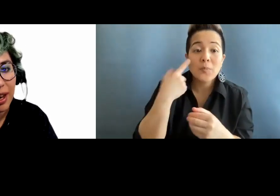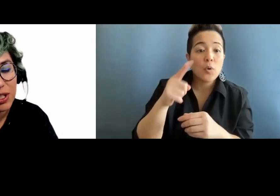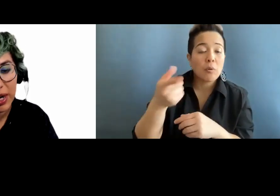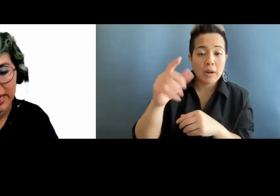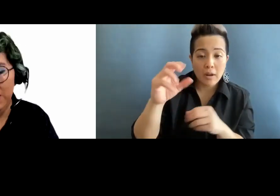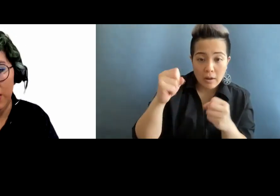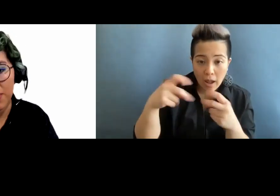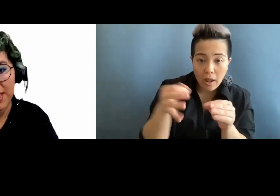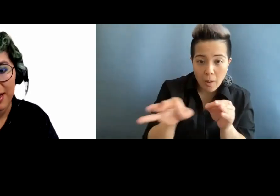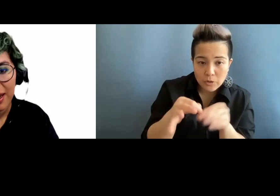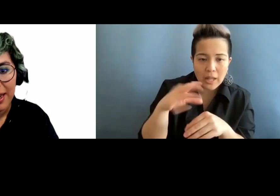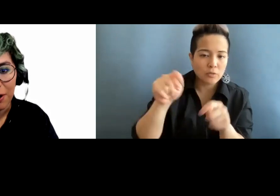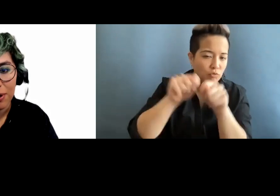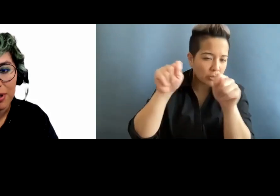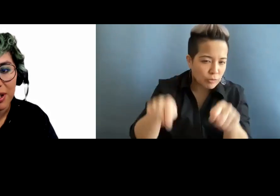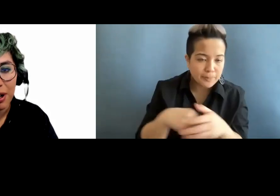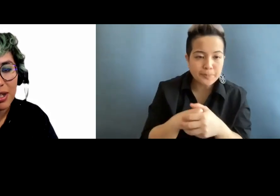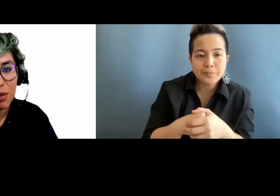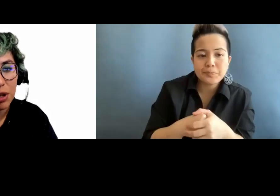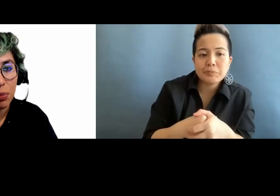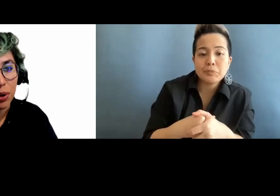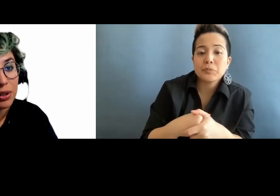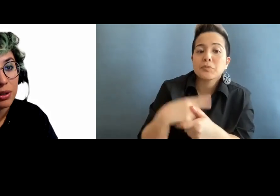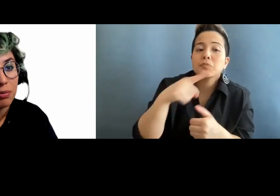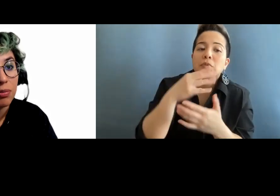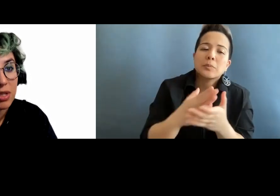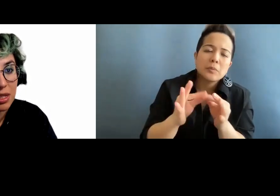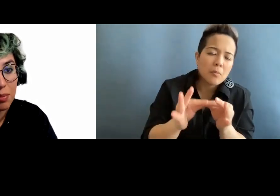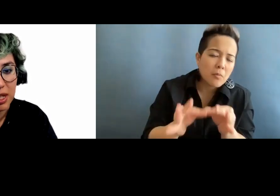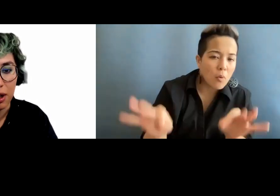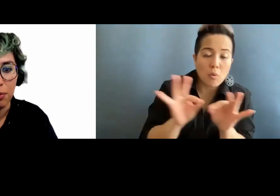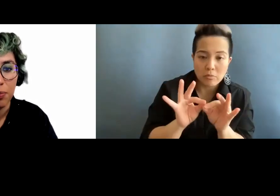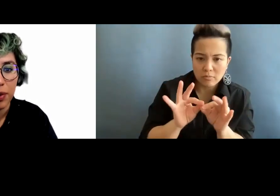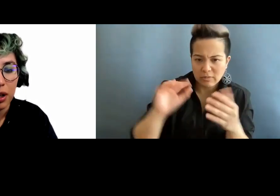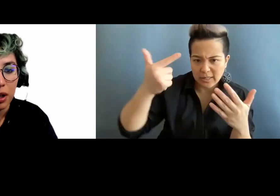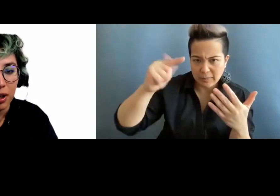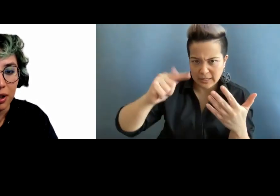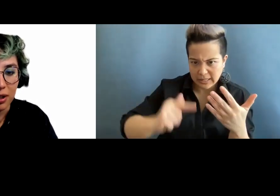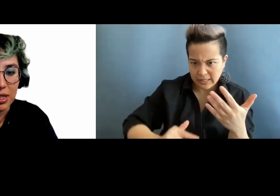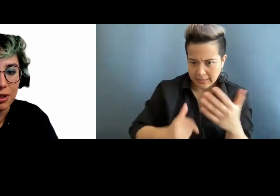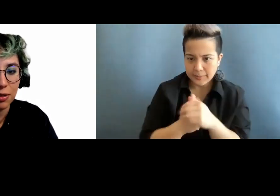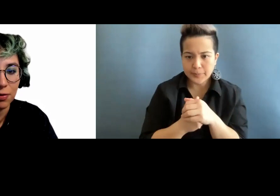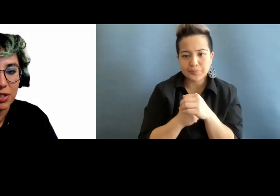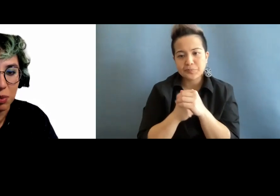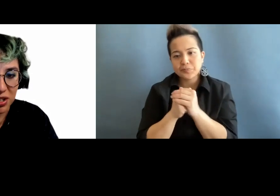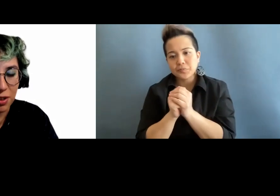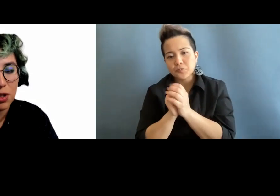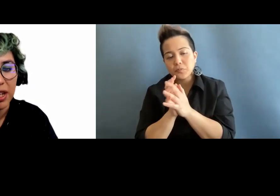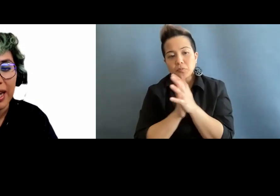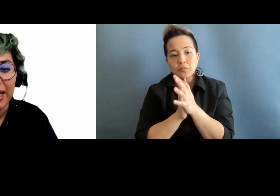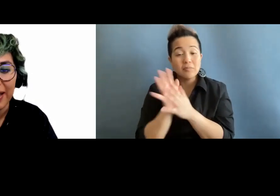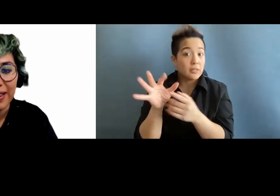Now, there are some important steps here. And especially to make anything that